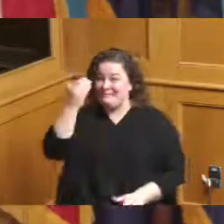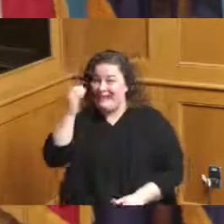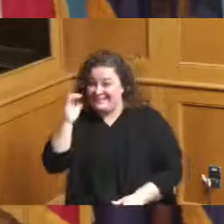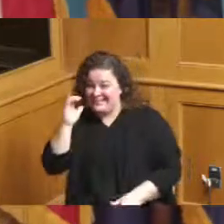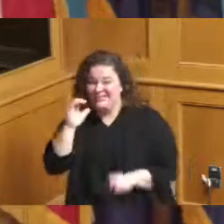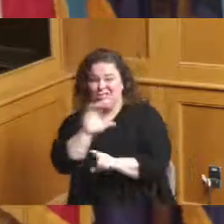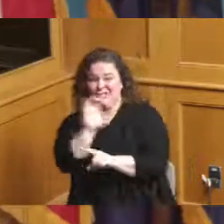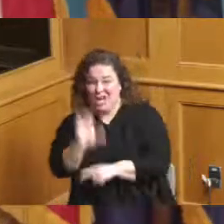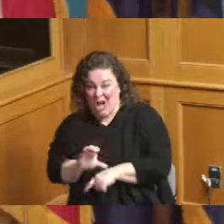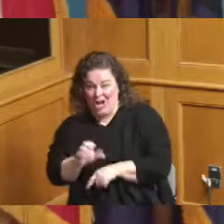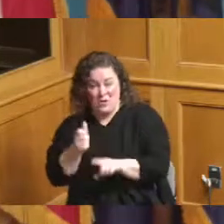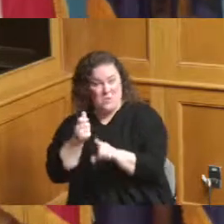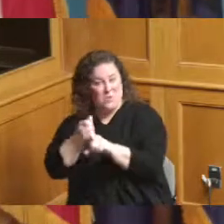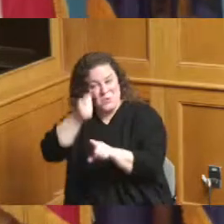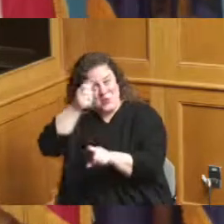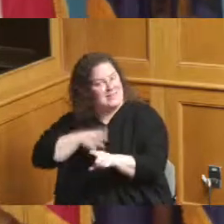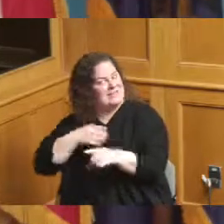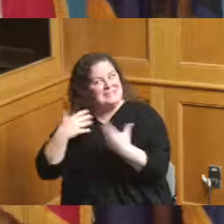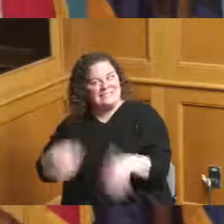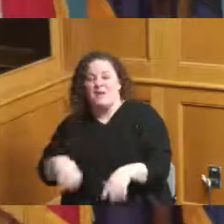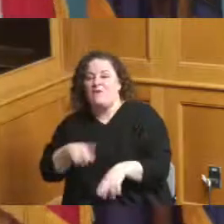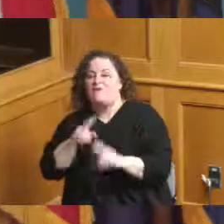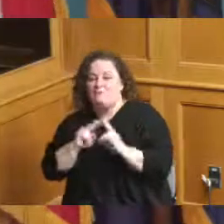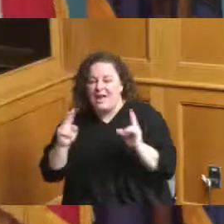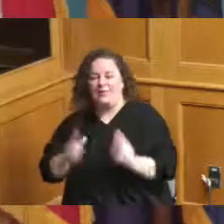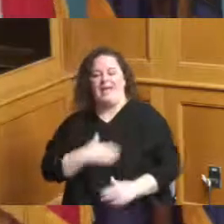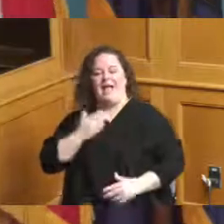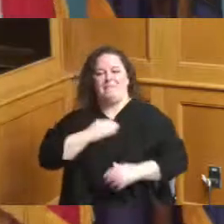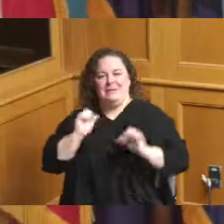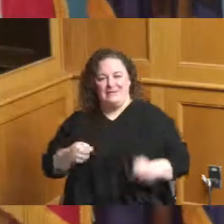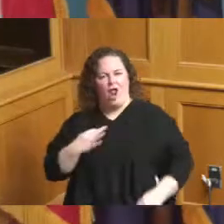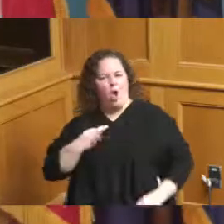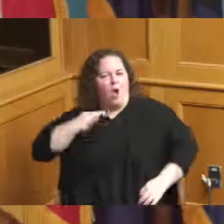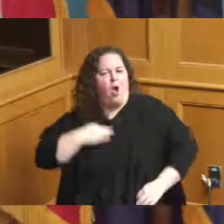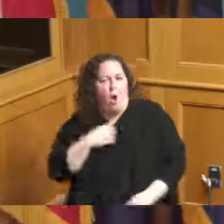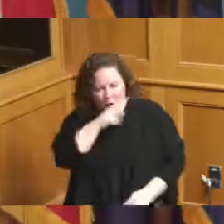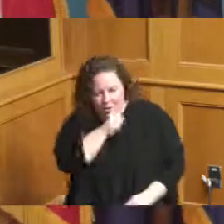that he's able to wear the Bengals with pride so looking forward to that and just wanted to